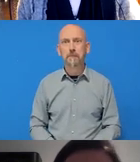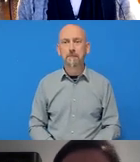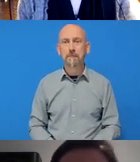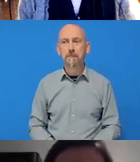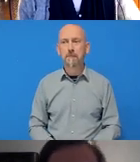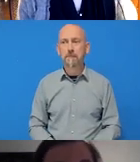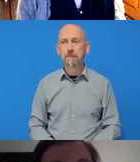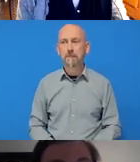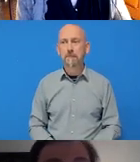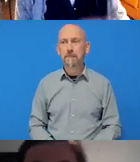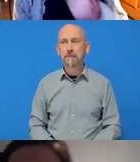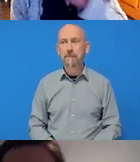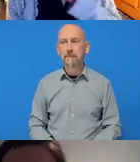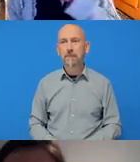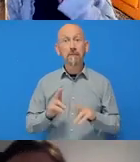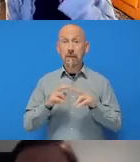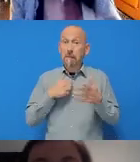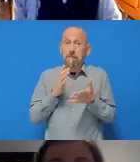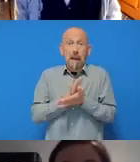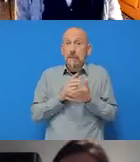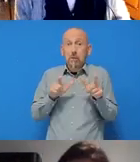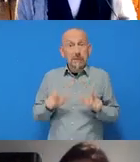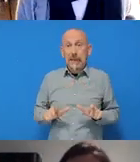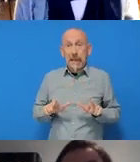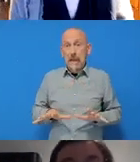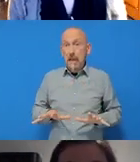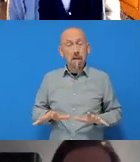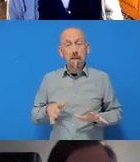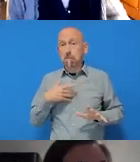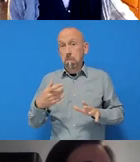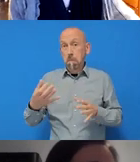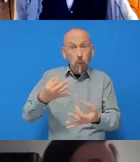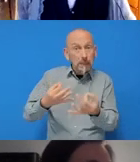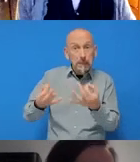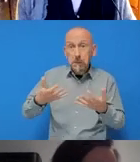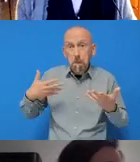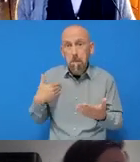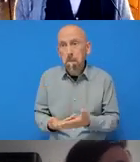around a bit. I’m starting to lose my voice though, hopefully not too many questions.